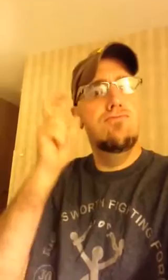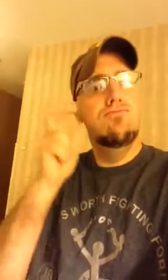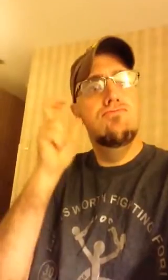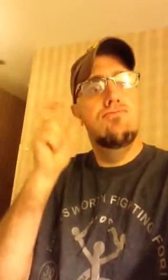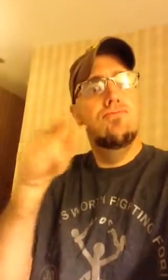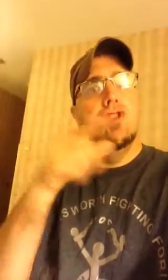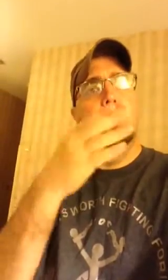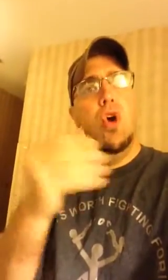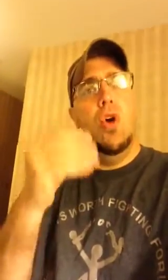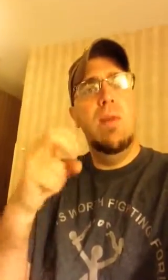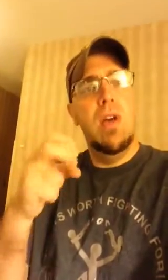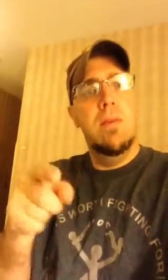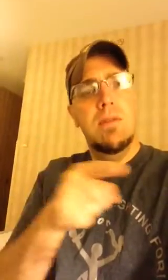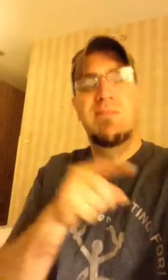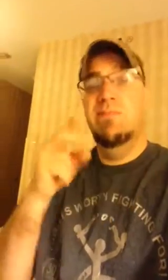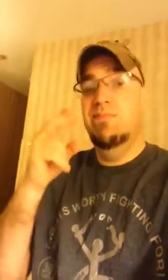He listened to ADAPT members stories and problems.